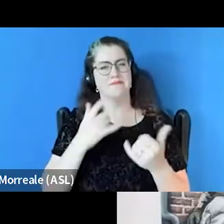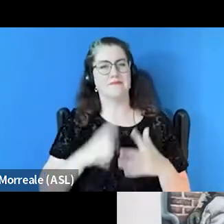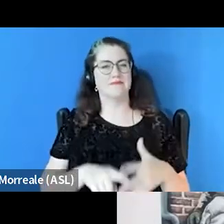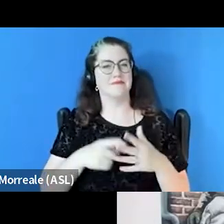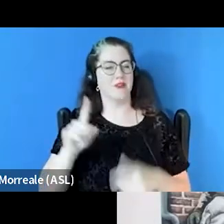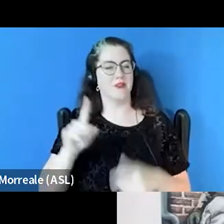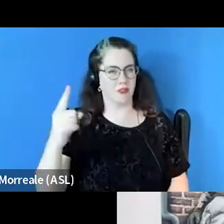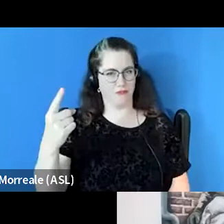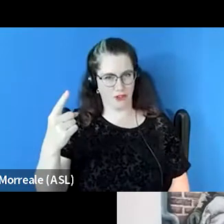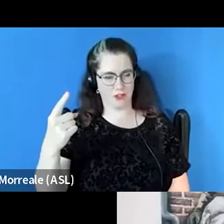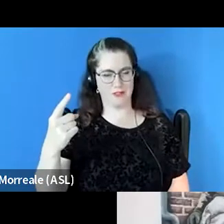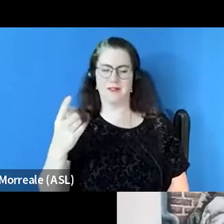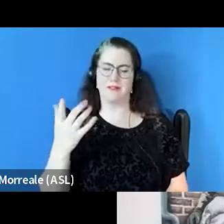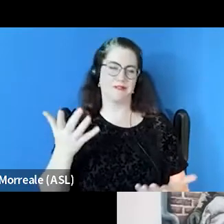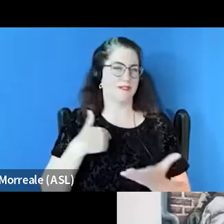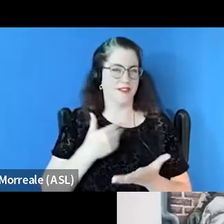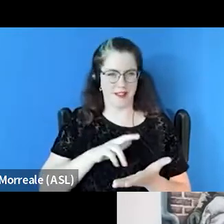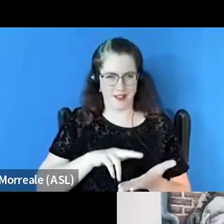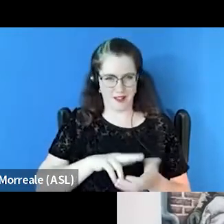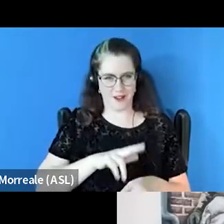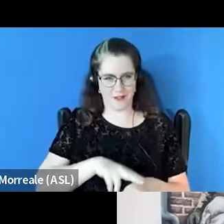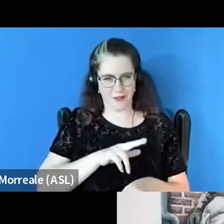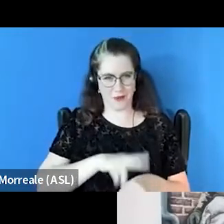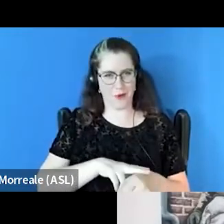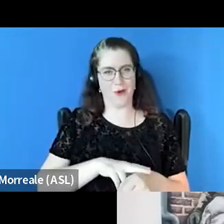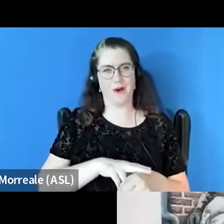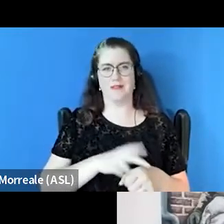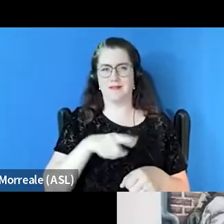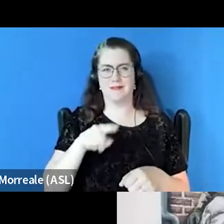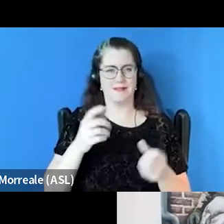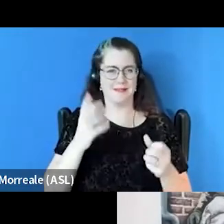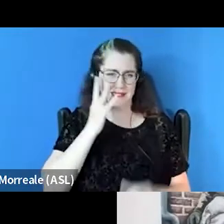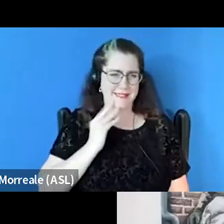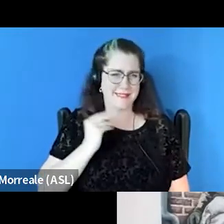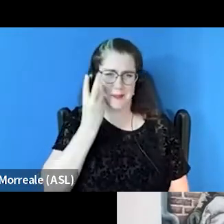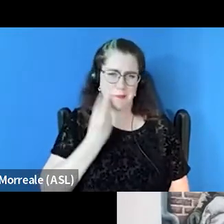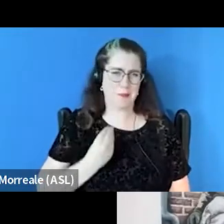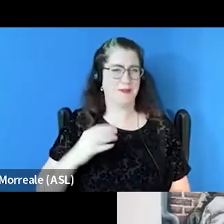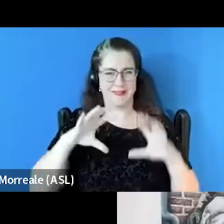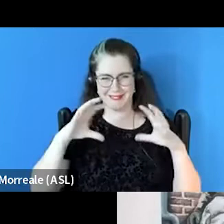and of course, like my esteemed panelists have a breadth of experience, and so I wanna ask them